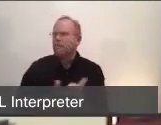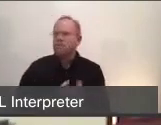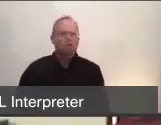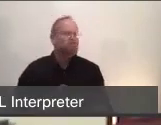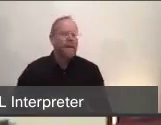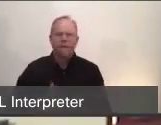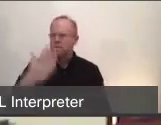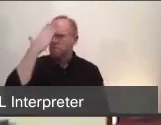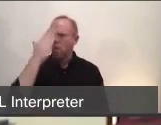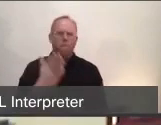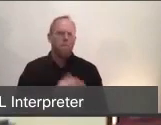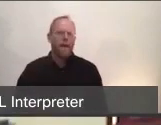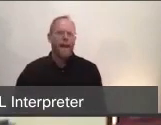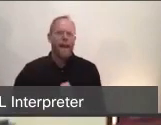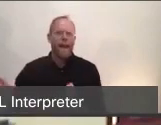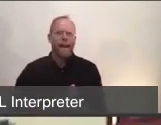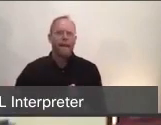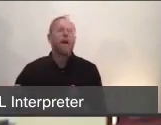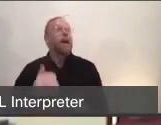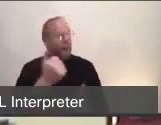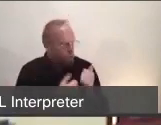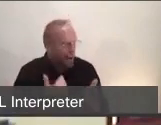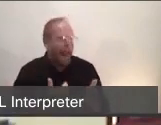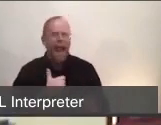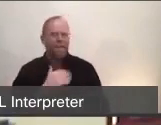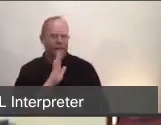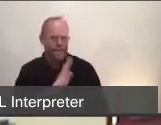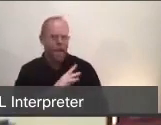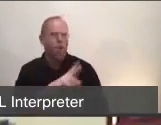would be... normally it would be around the table top but since we have social distancing